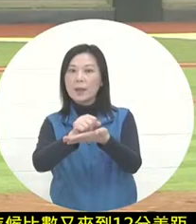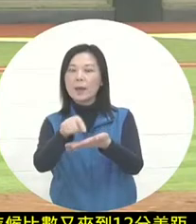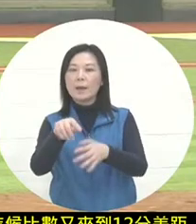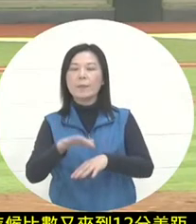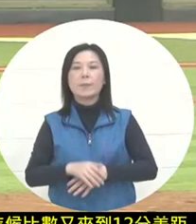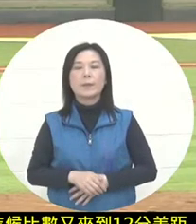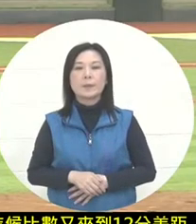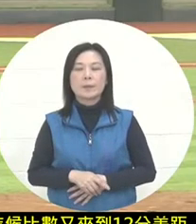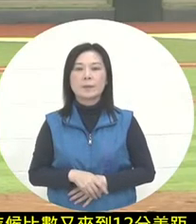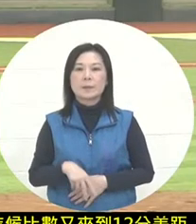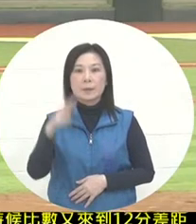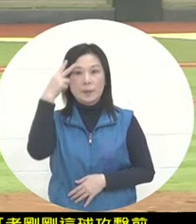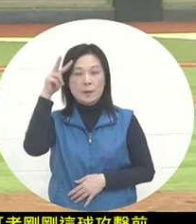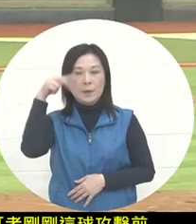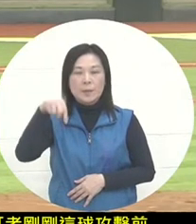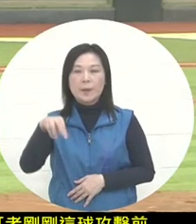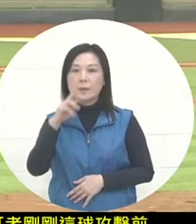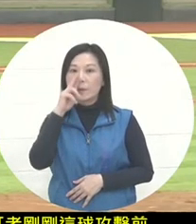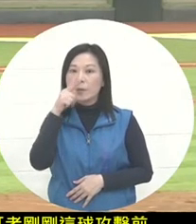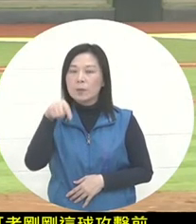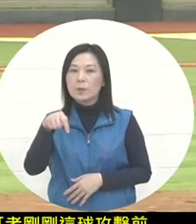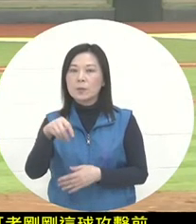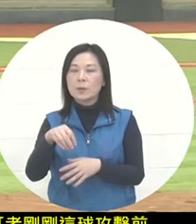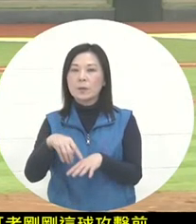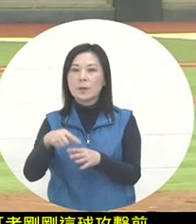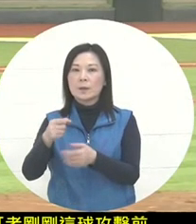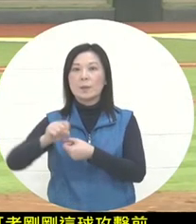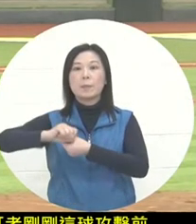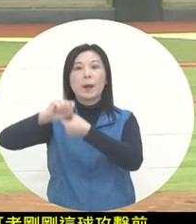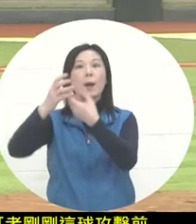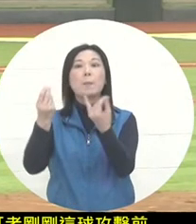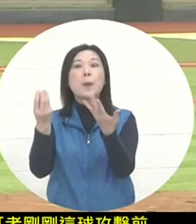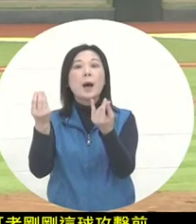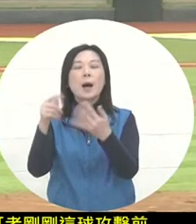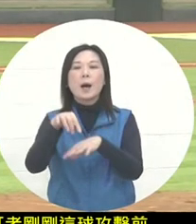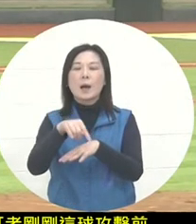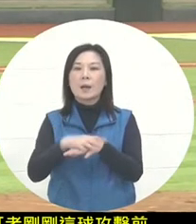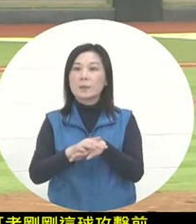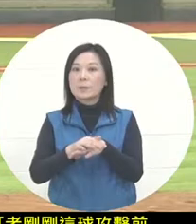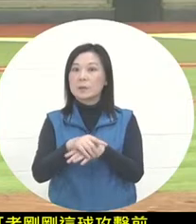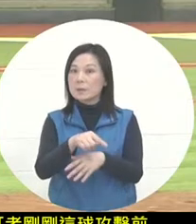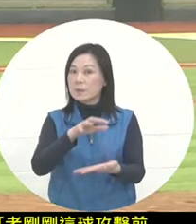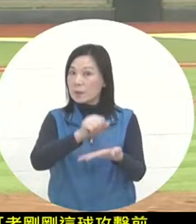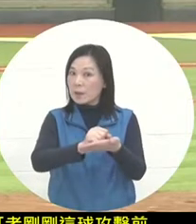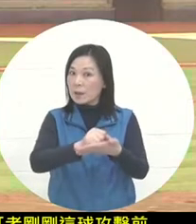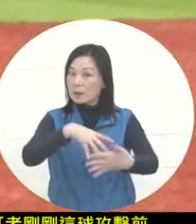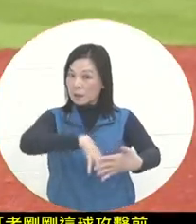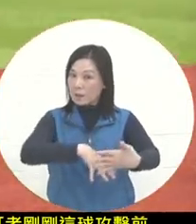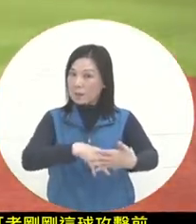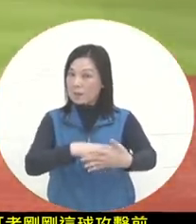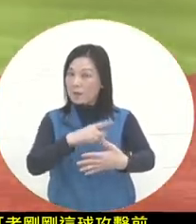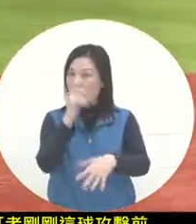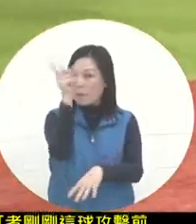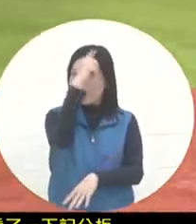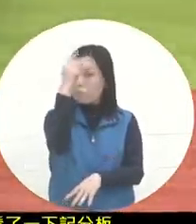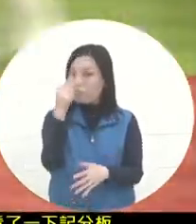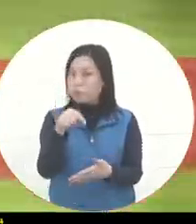even if the number of Mexico's turnovers did not increase, was it also recorded as an on-field punch? A bounce